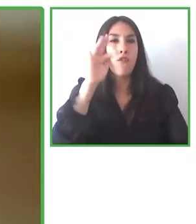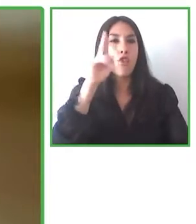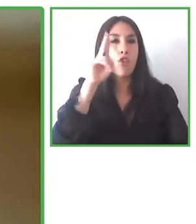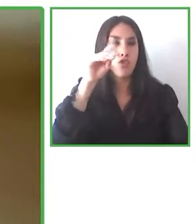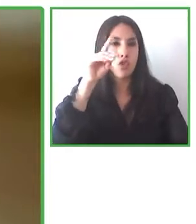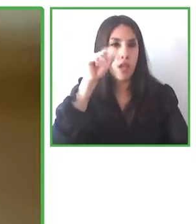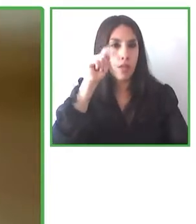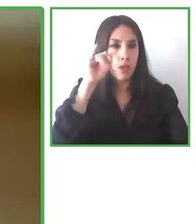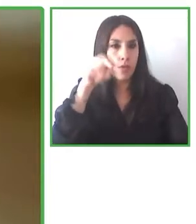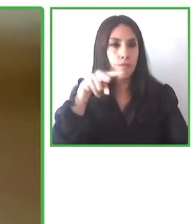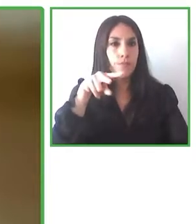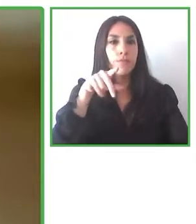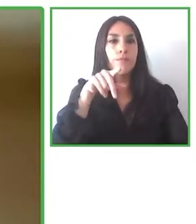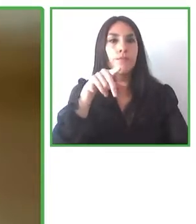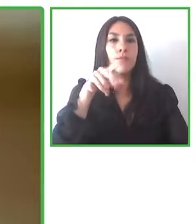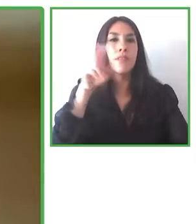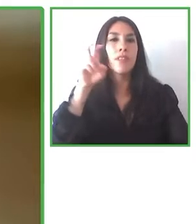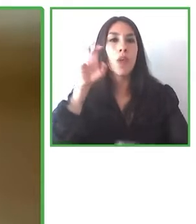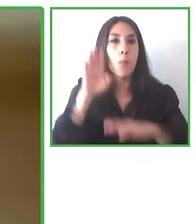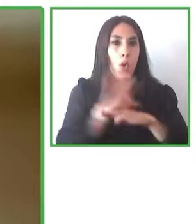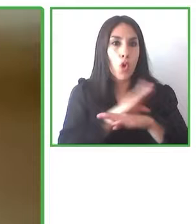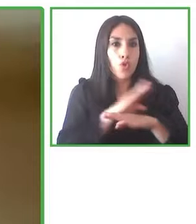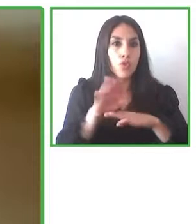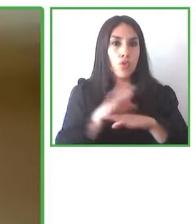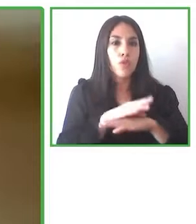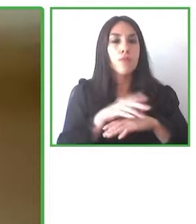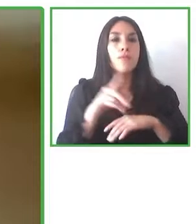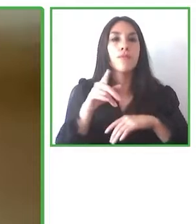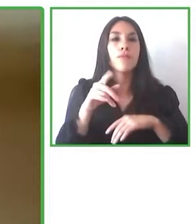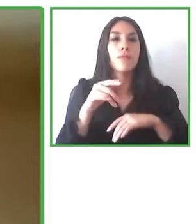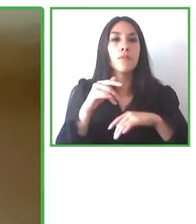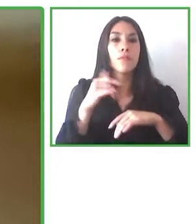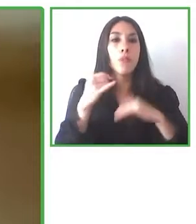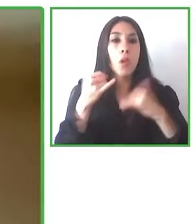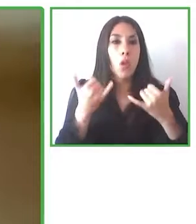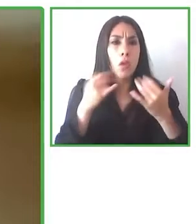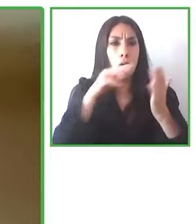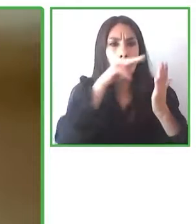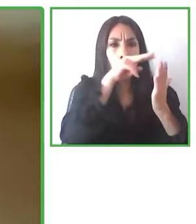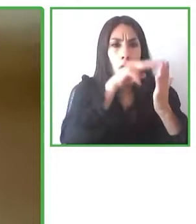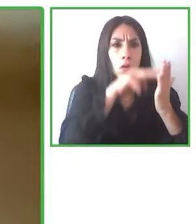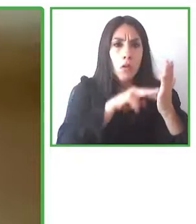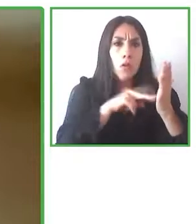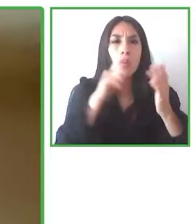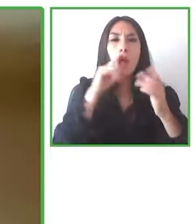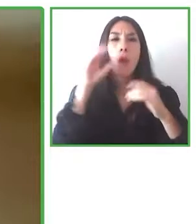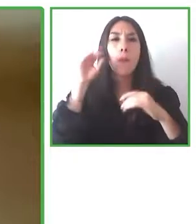years old it reads subtitles out loud for dyslexic users.